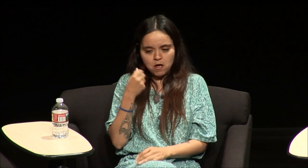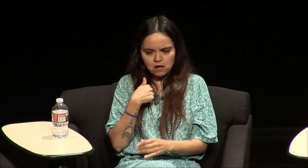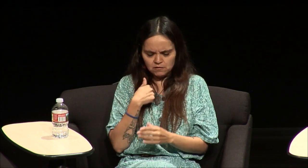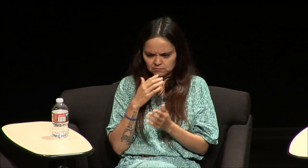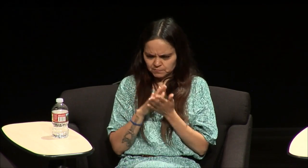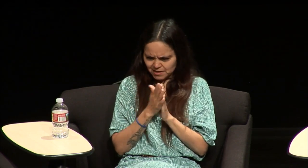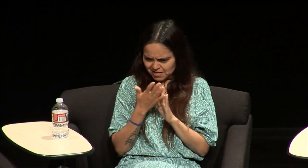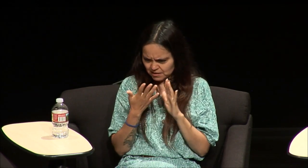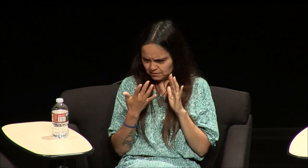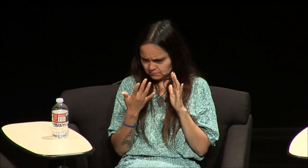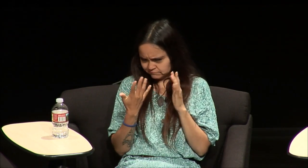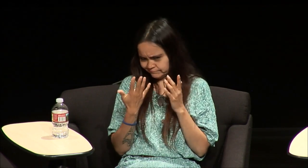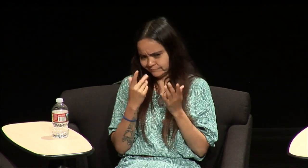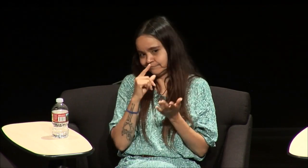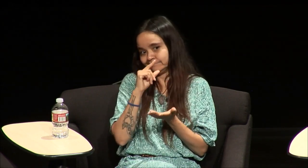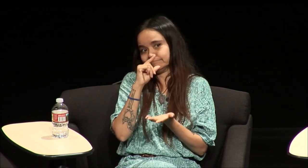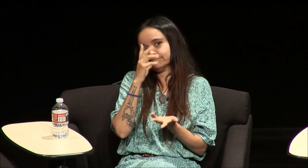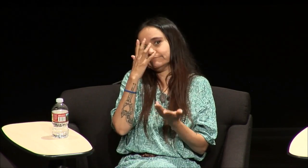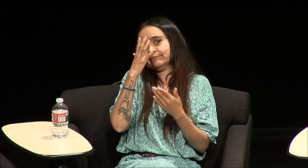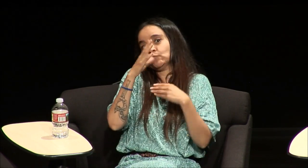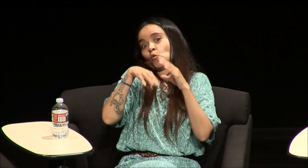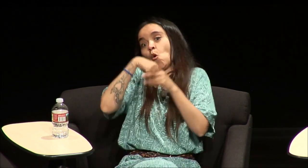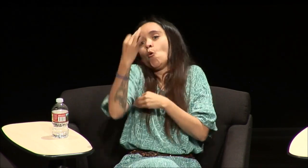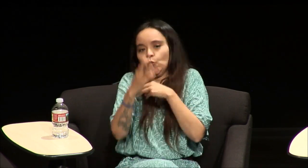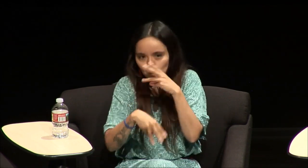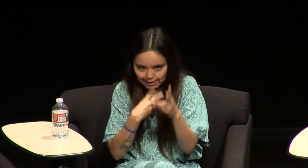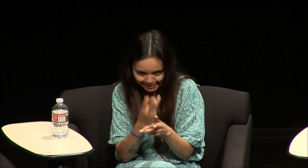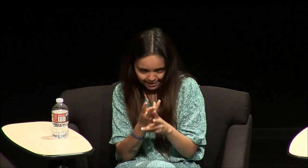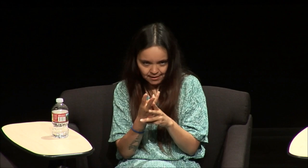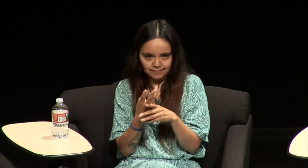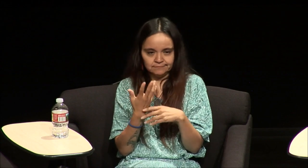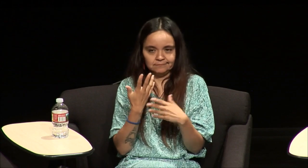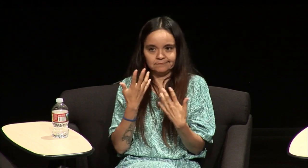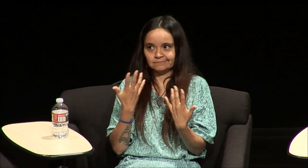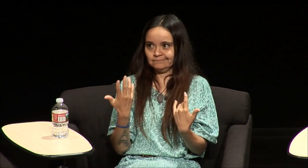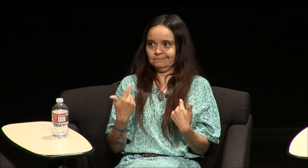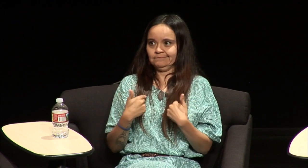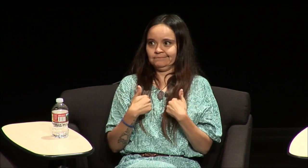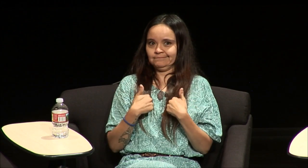became much older I was probably about gosh I was out in the real world at that